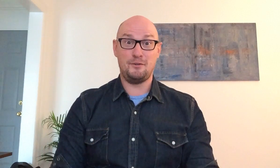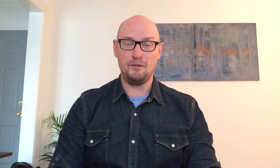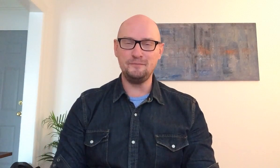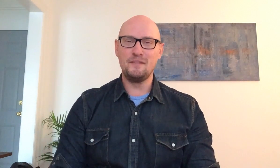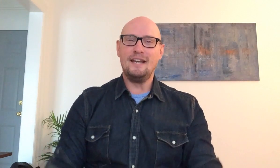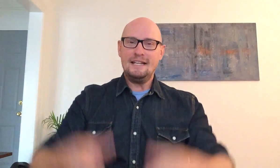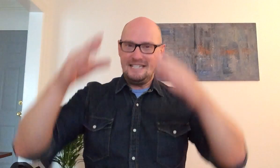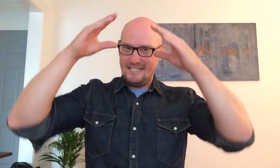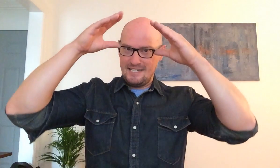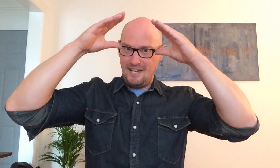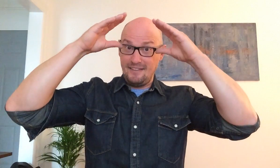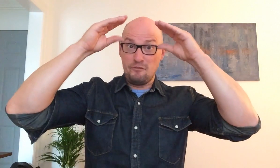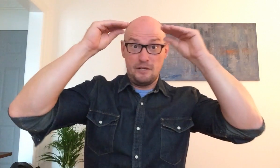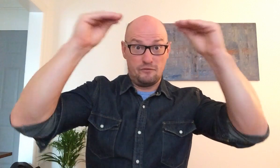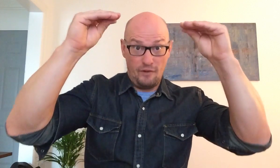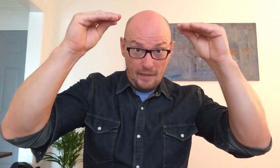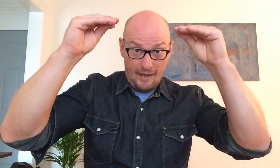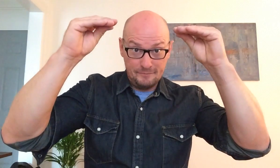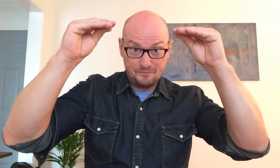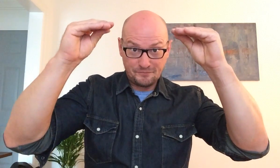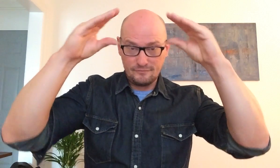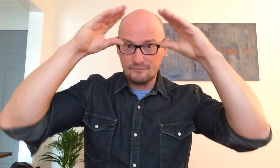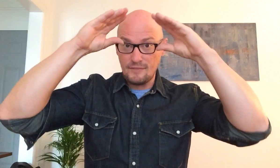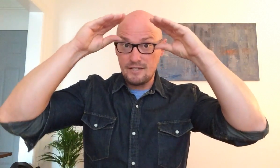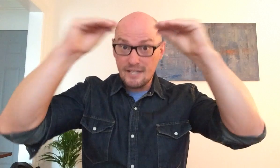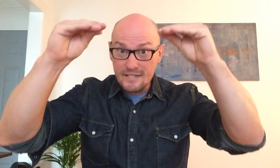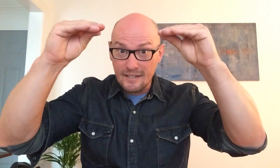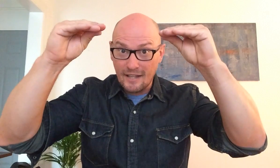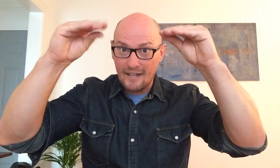cool teaching is taking the information from the head and teaching the class